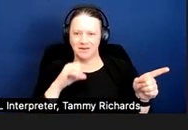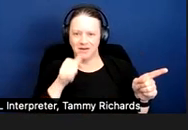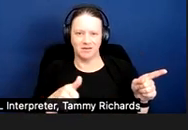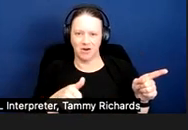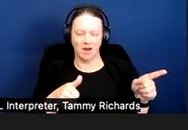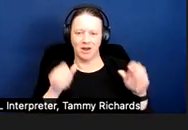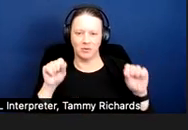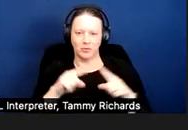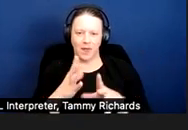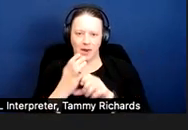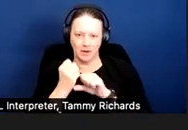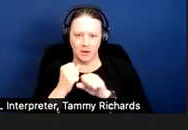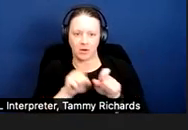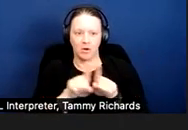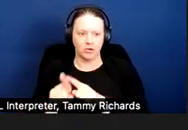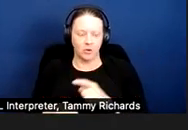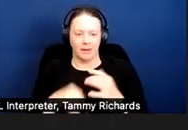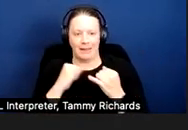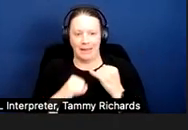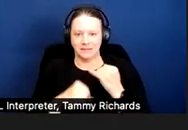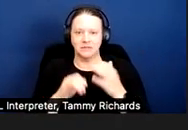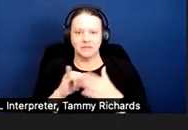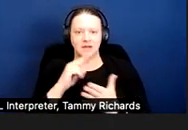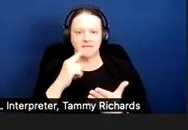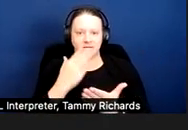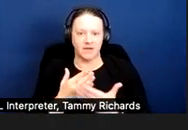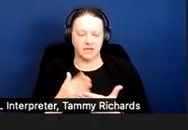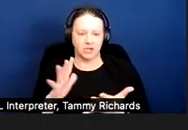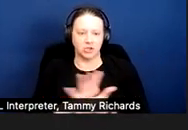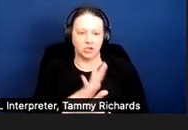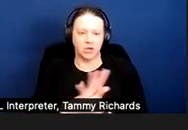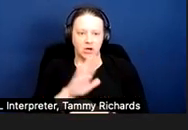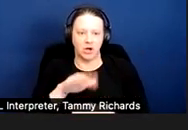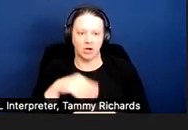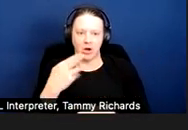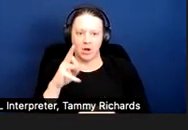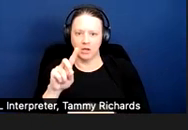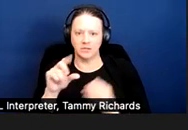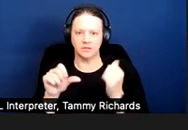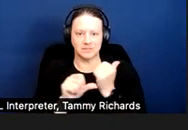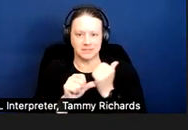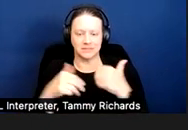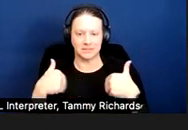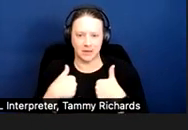And then there's also a fact sheet on HUD's assistance animal notice, and that's there as well.